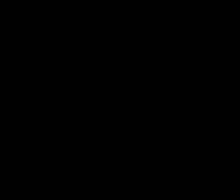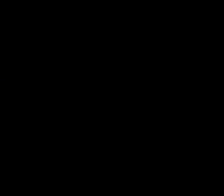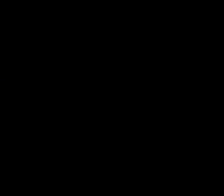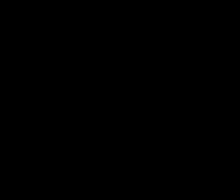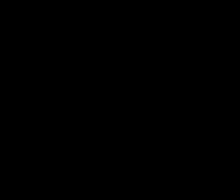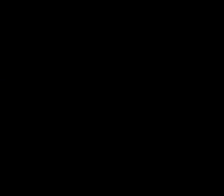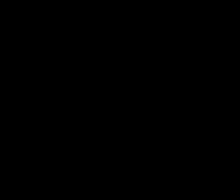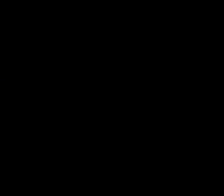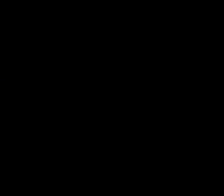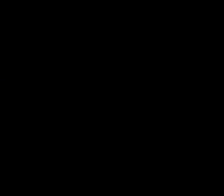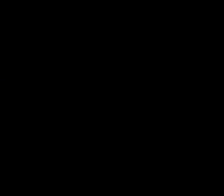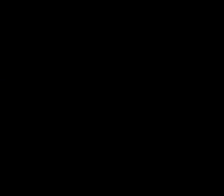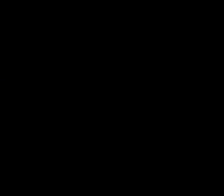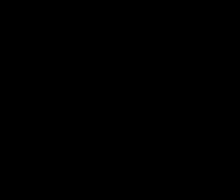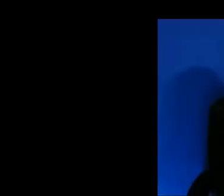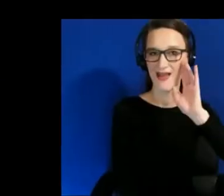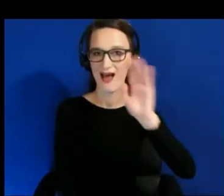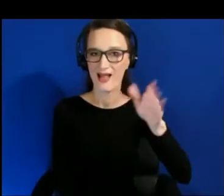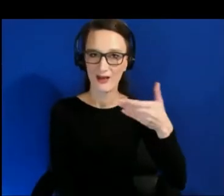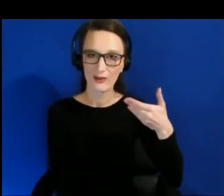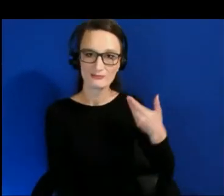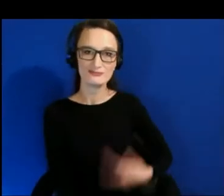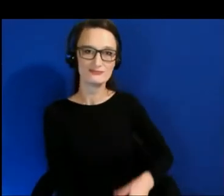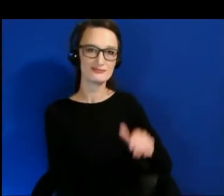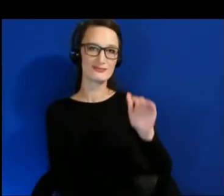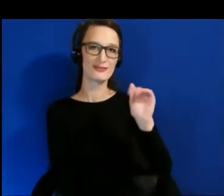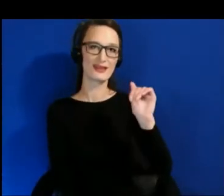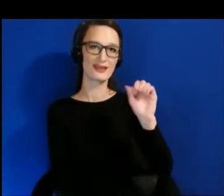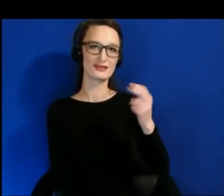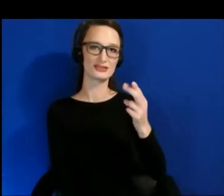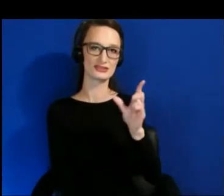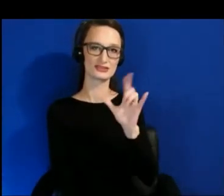Hello, my name is Ashley Coffey, and I’m the Director of Technology and Integration